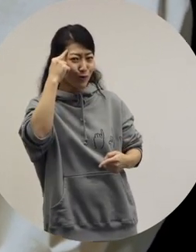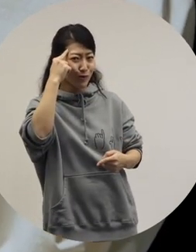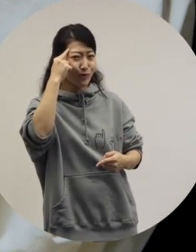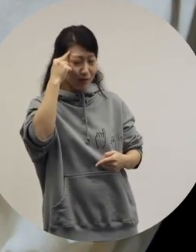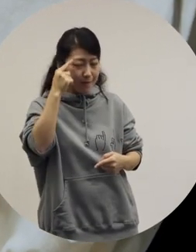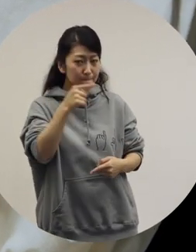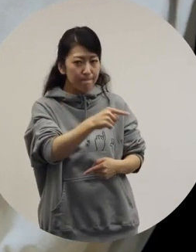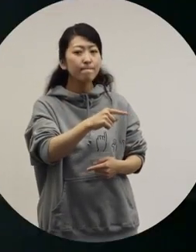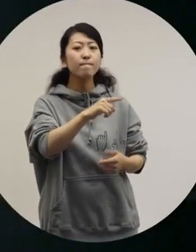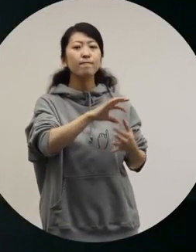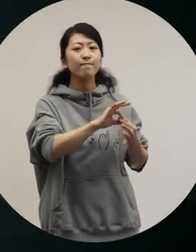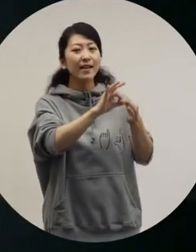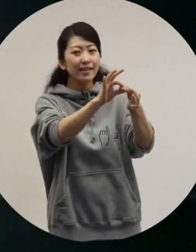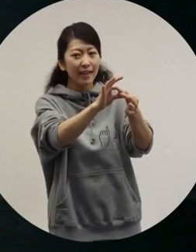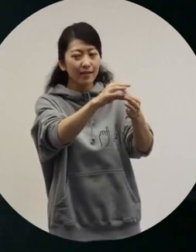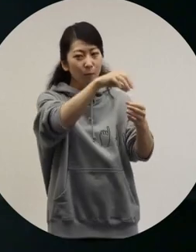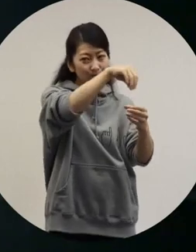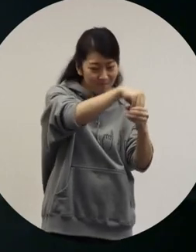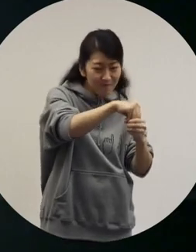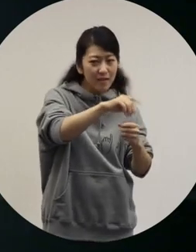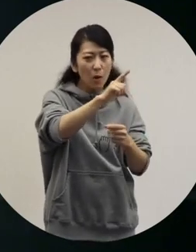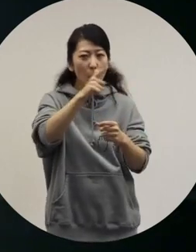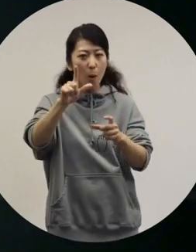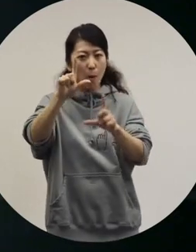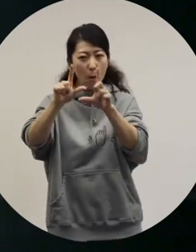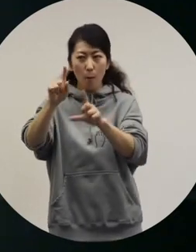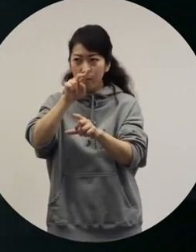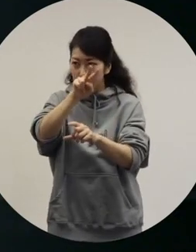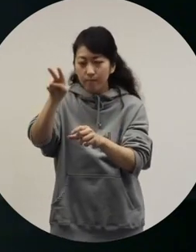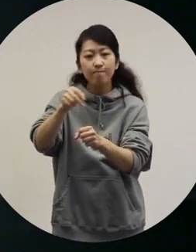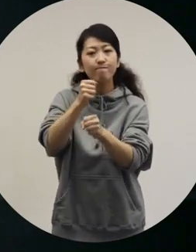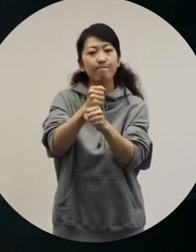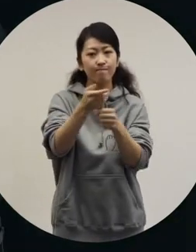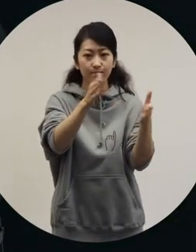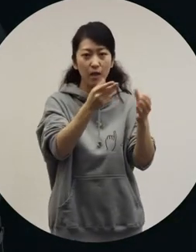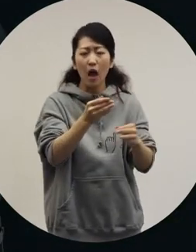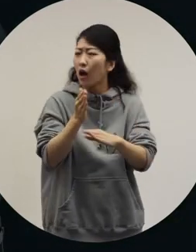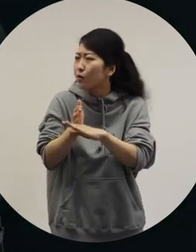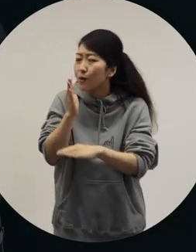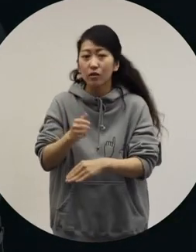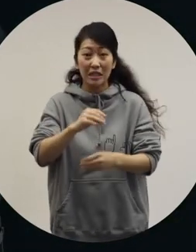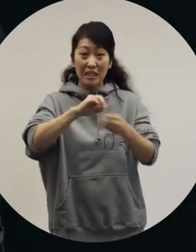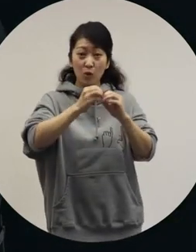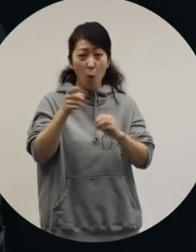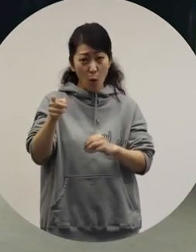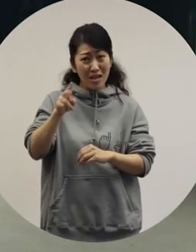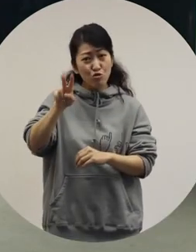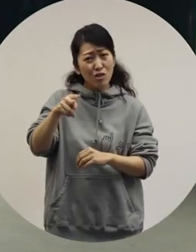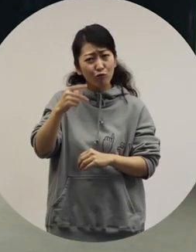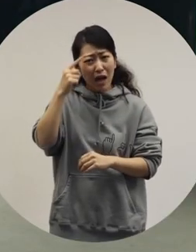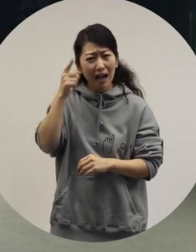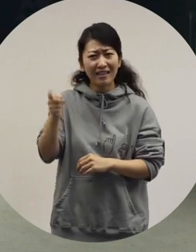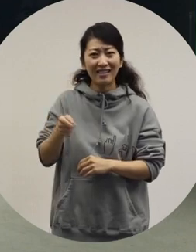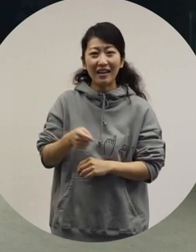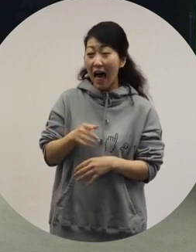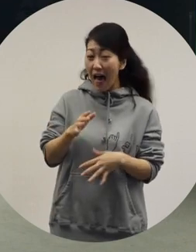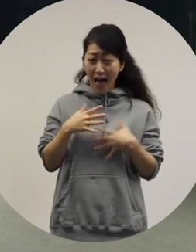I built all these symbolisms into this dress. Thank you. The color tone fits Ryuchell's image. [Ryuchell] Wow, I'm so happy.